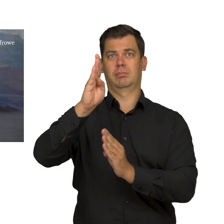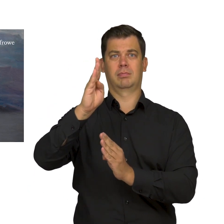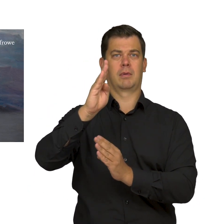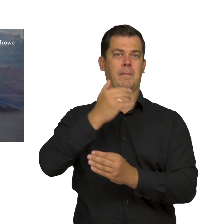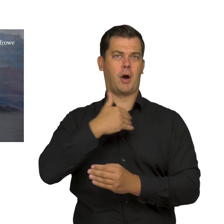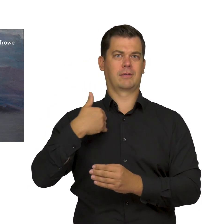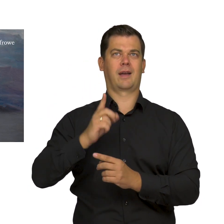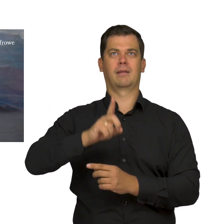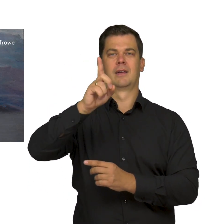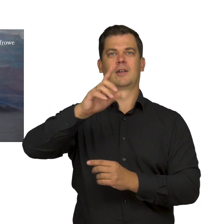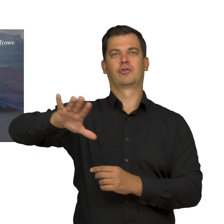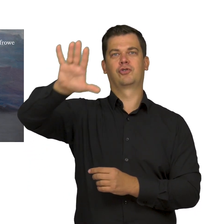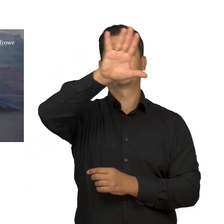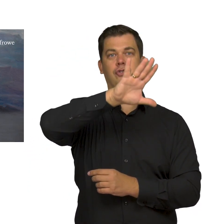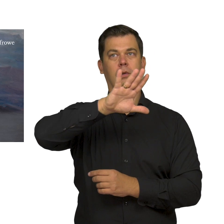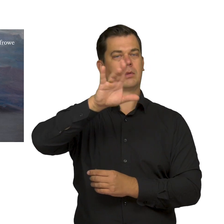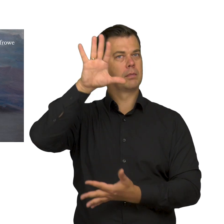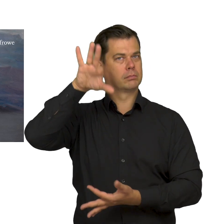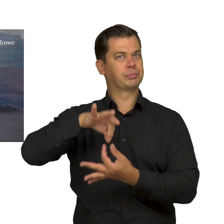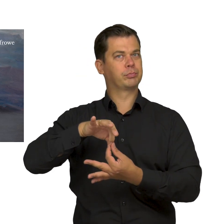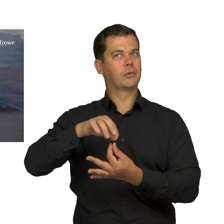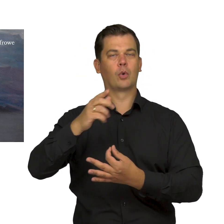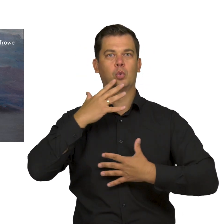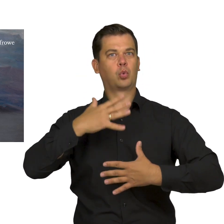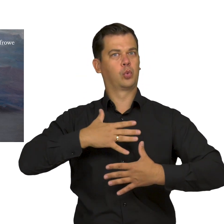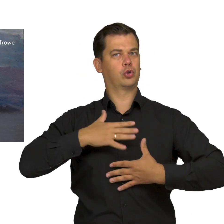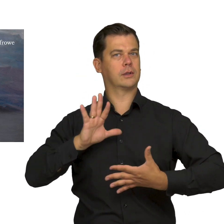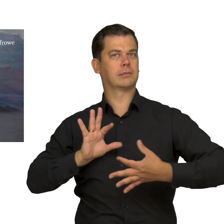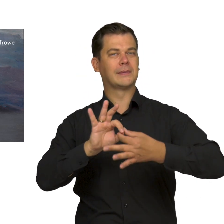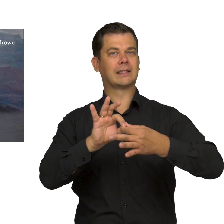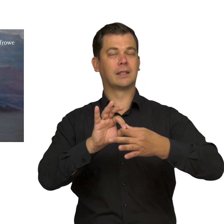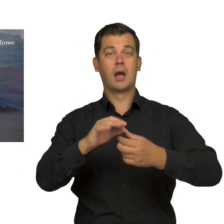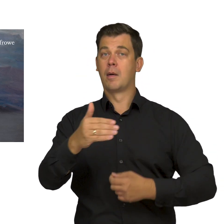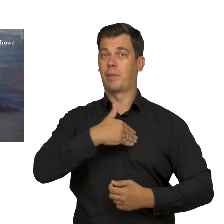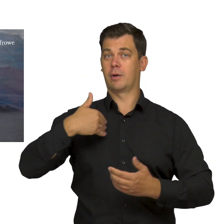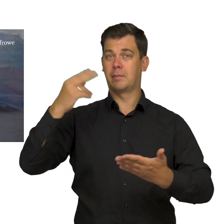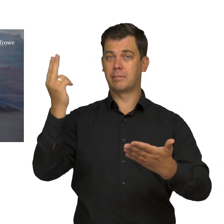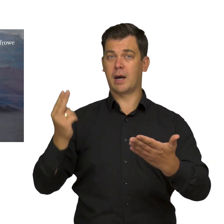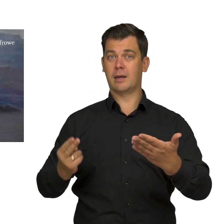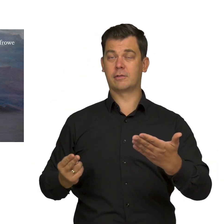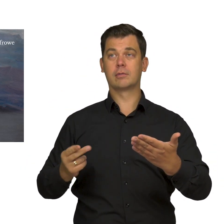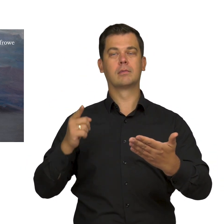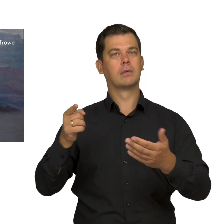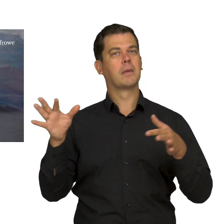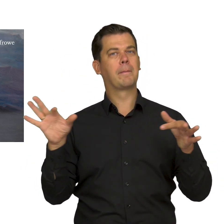that we are also kindred spirits. Malarze polscy, w których twórczości być może